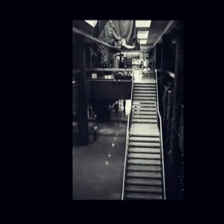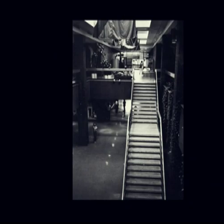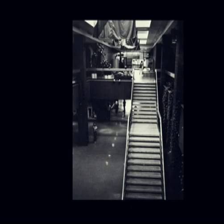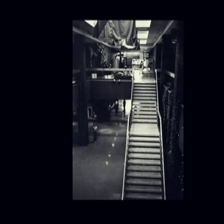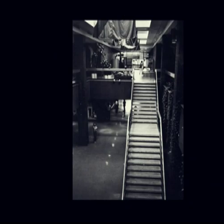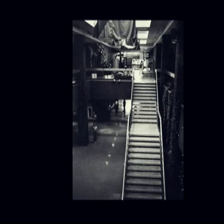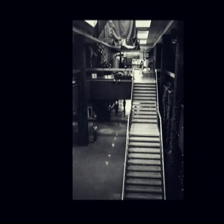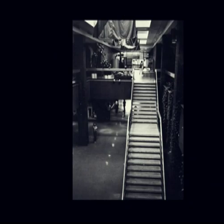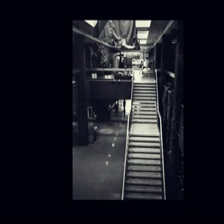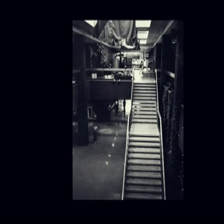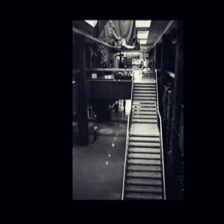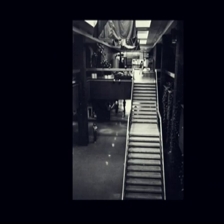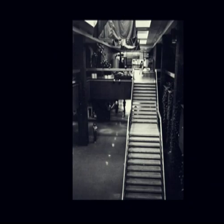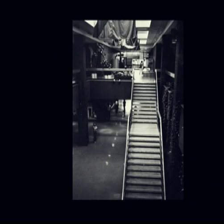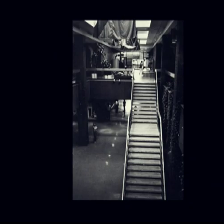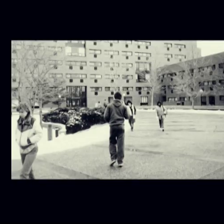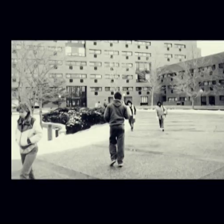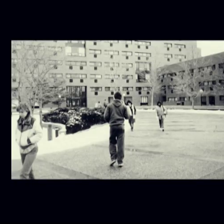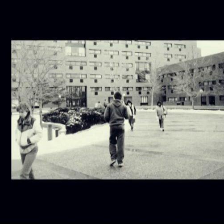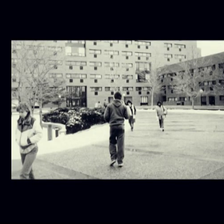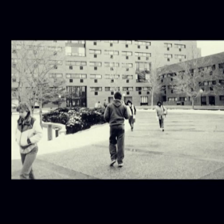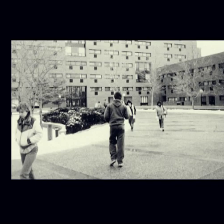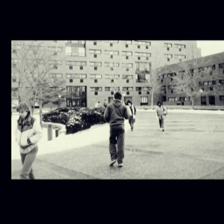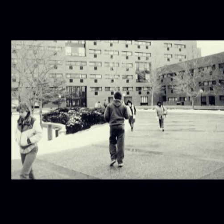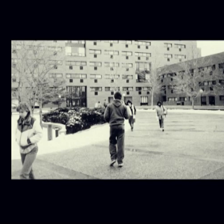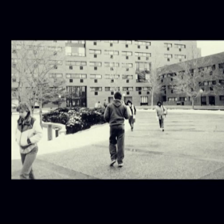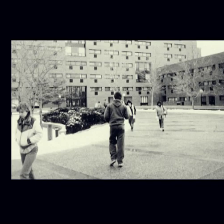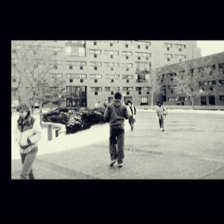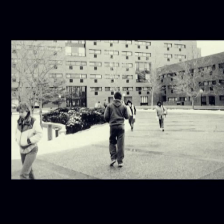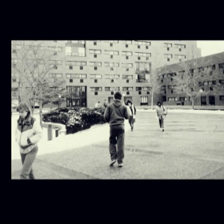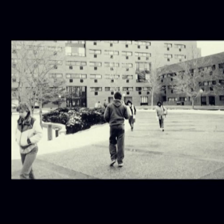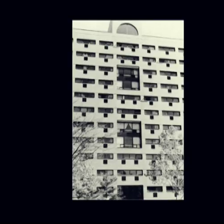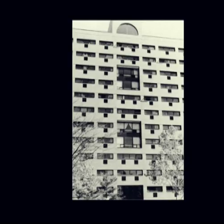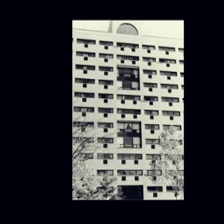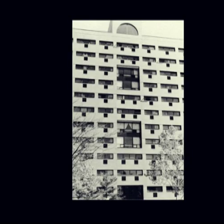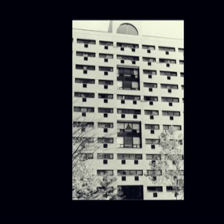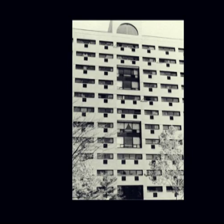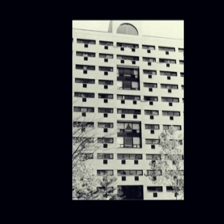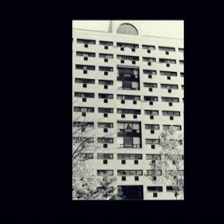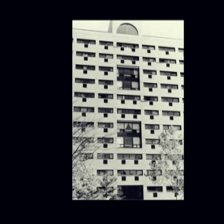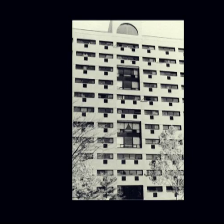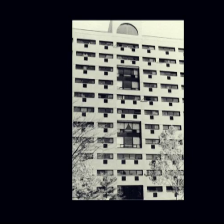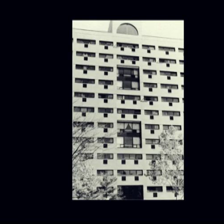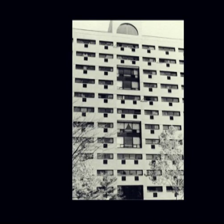So, I got here in 1982. I was in a two-year program here.